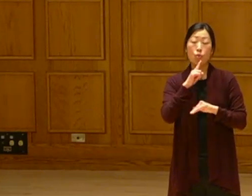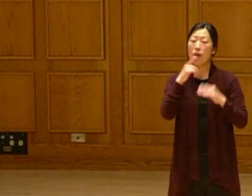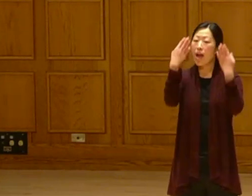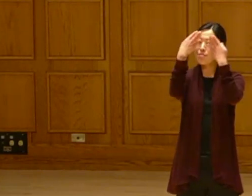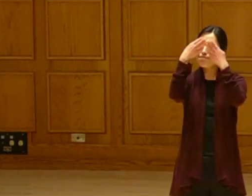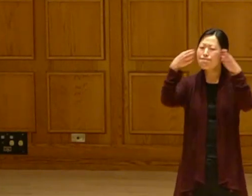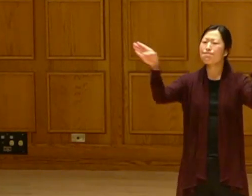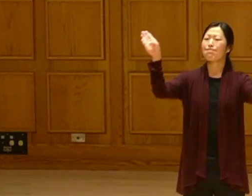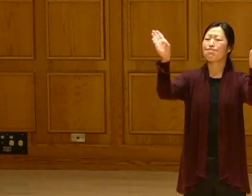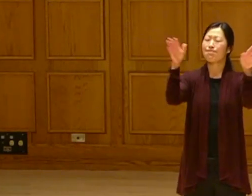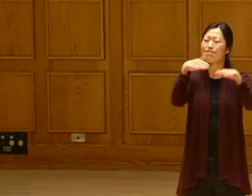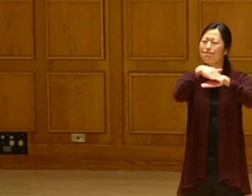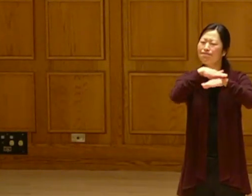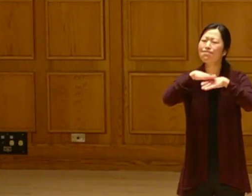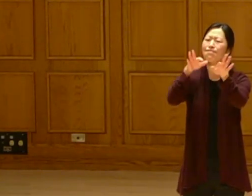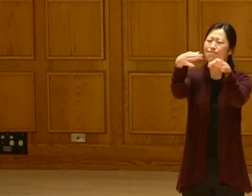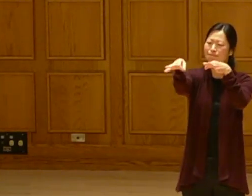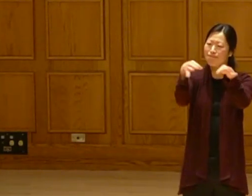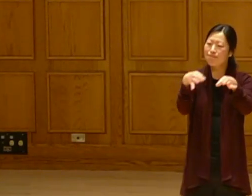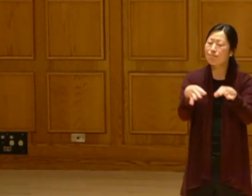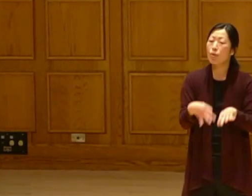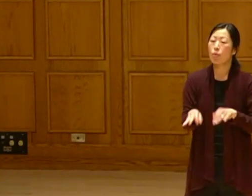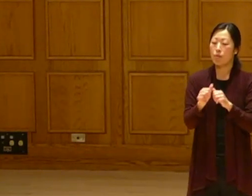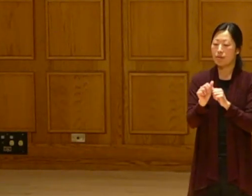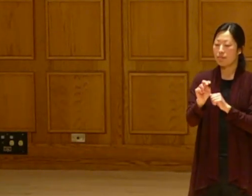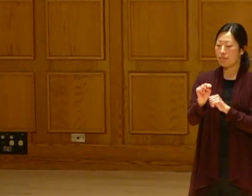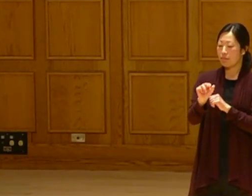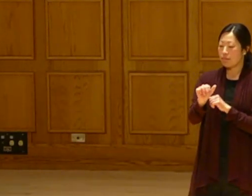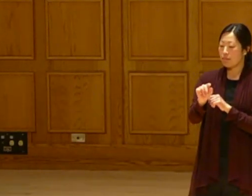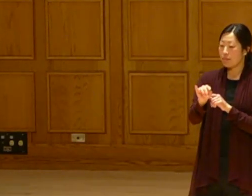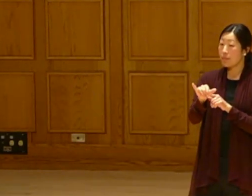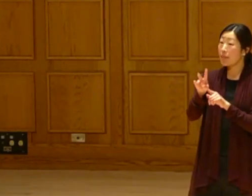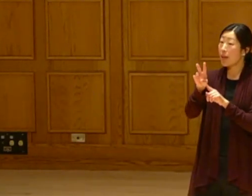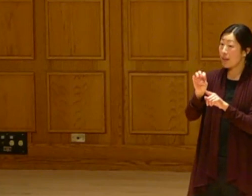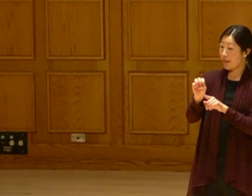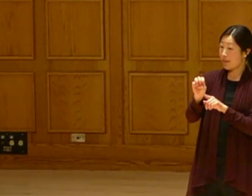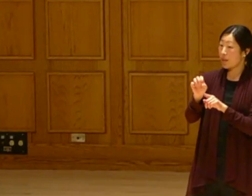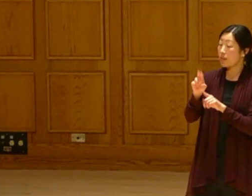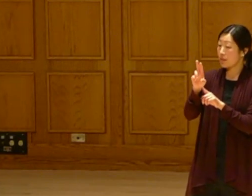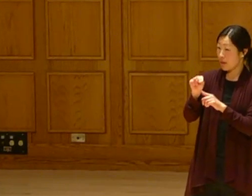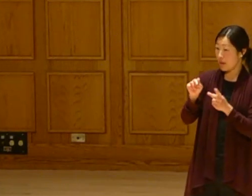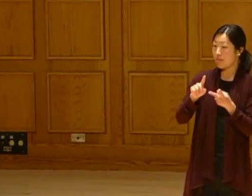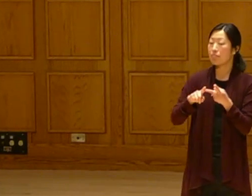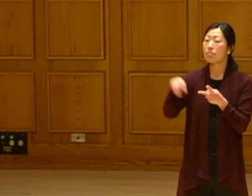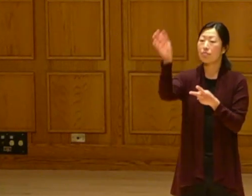So that's a big kind of overview of what I do with Native Son, and can Solar Bear.